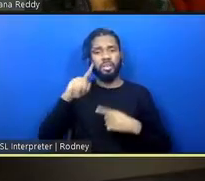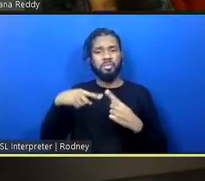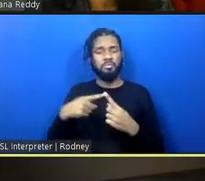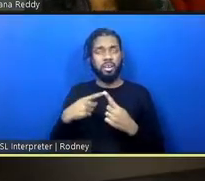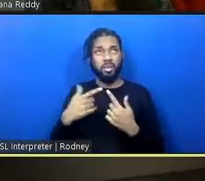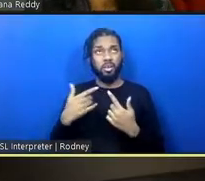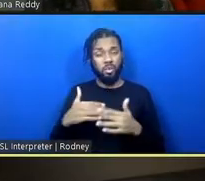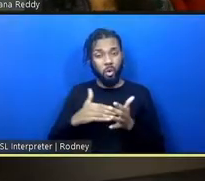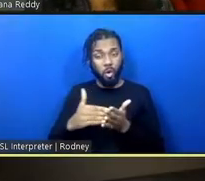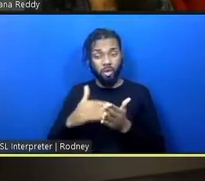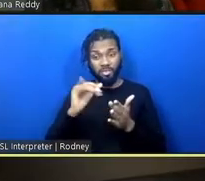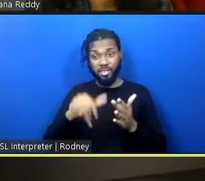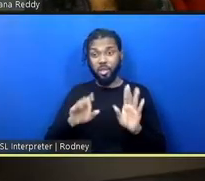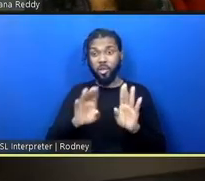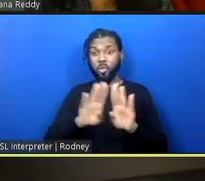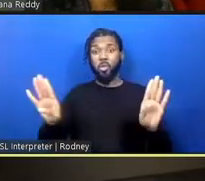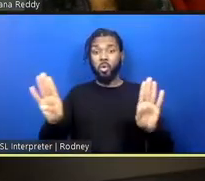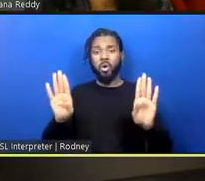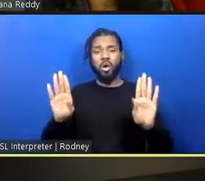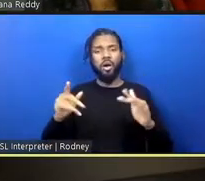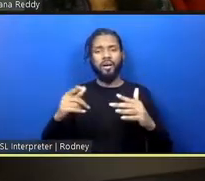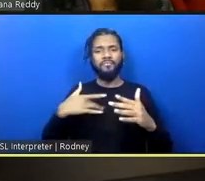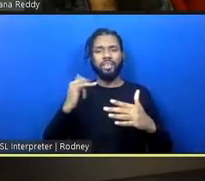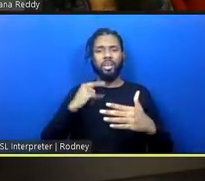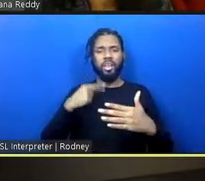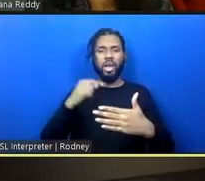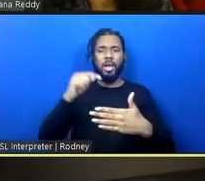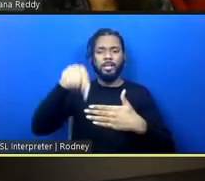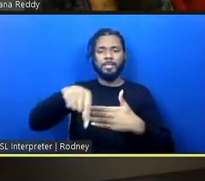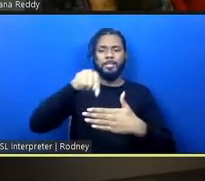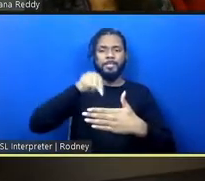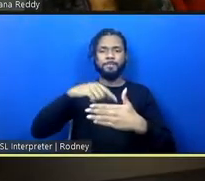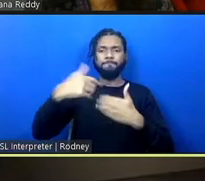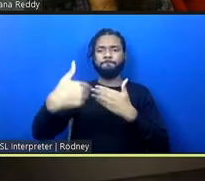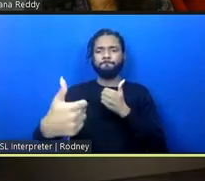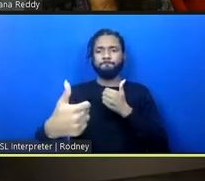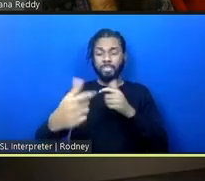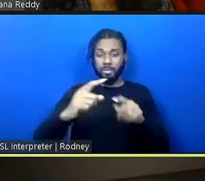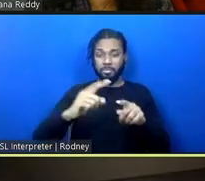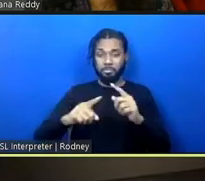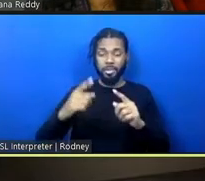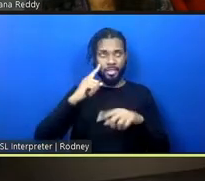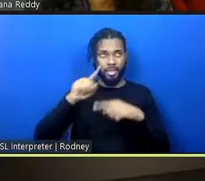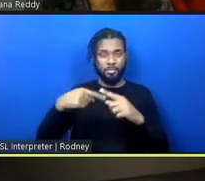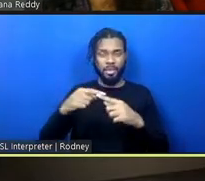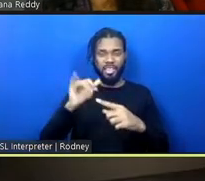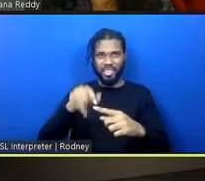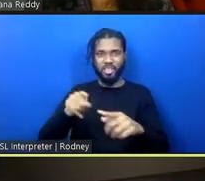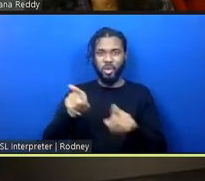wall as inside-outside, but also as interior and exterior, and thinking